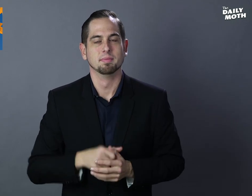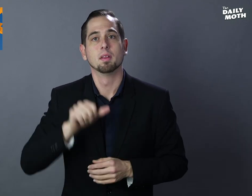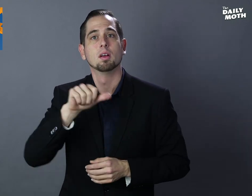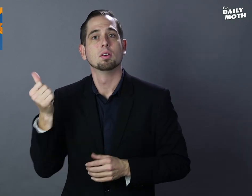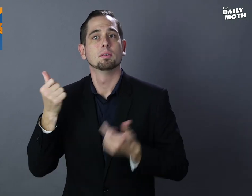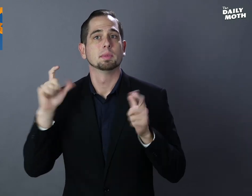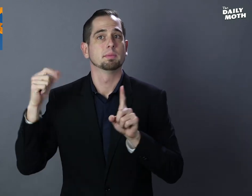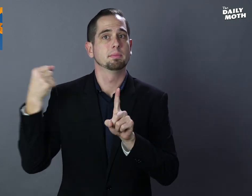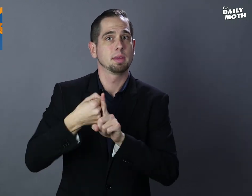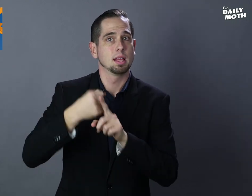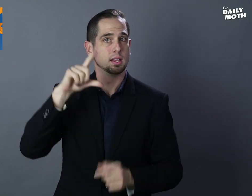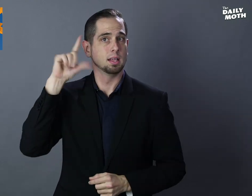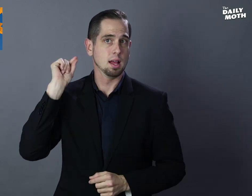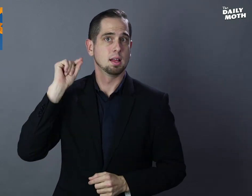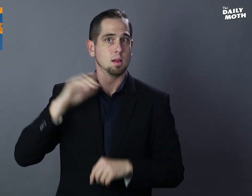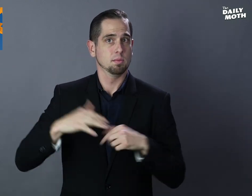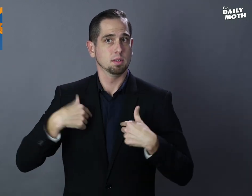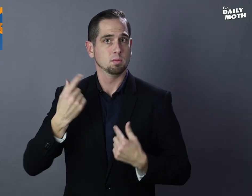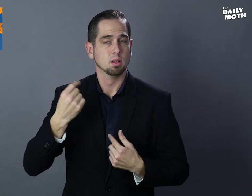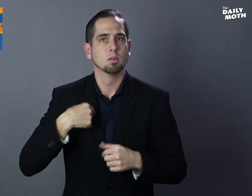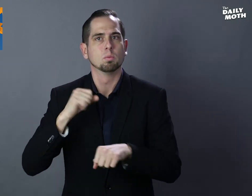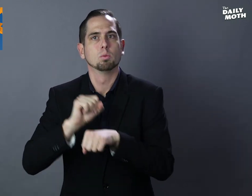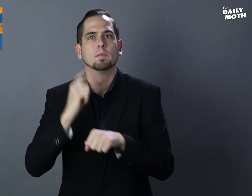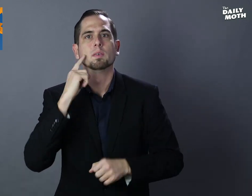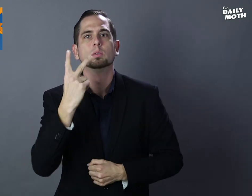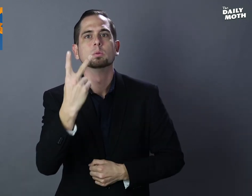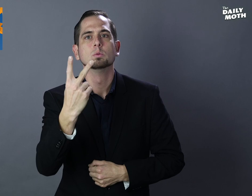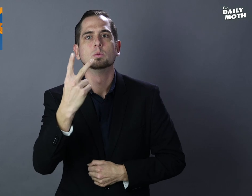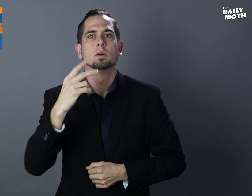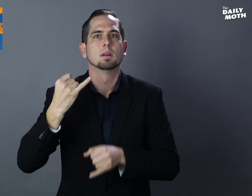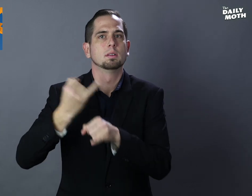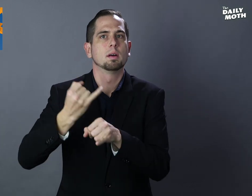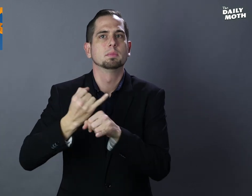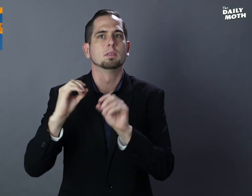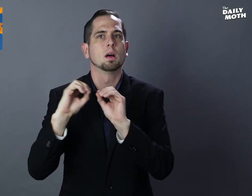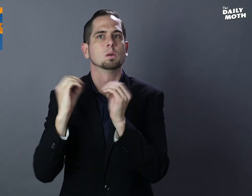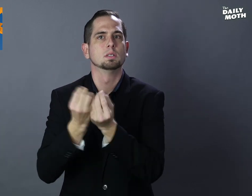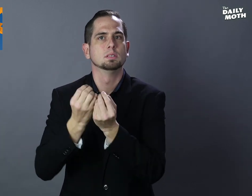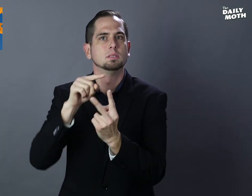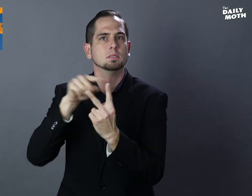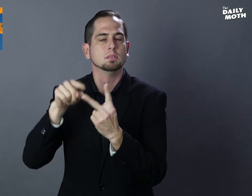Another impact that Gallaudet had on me was when I worked for two campus organizations -